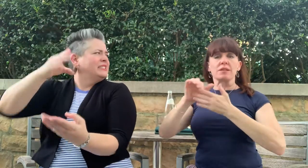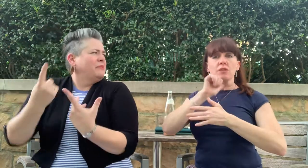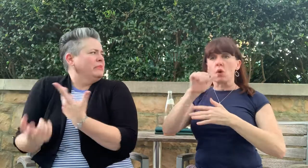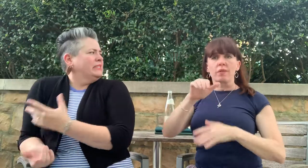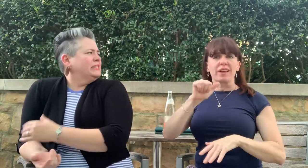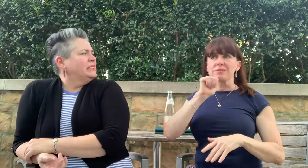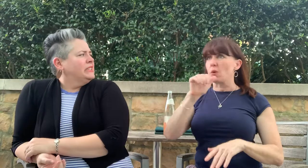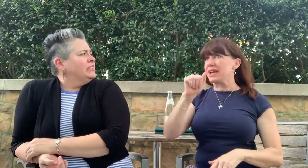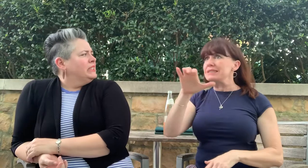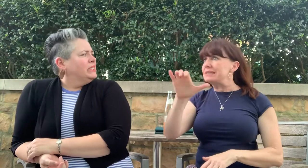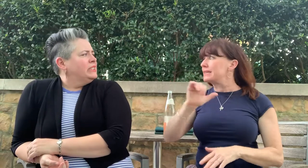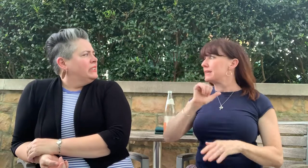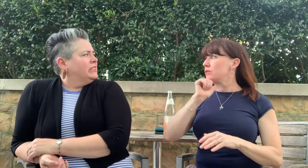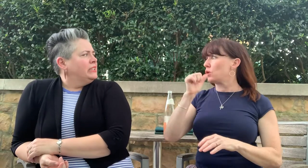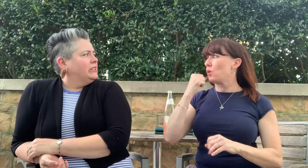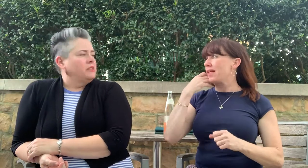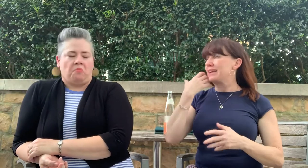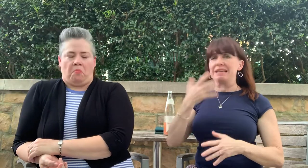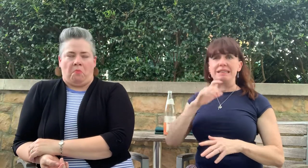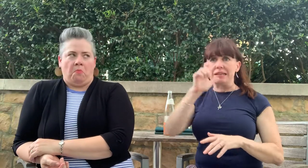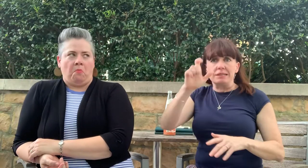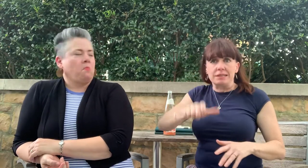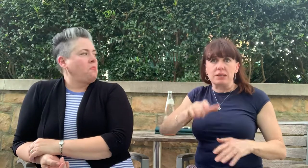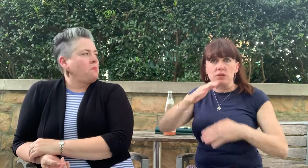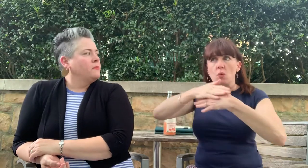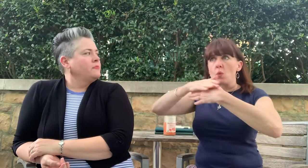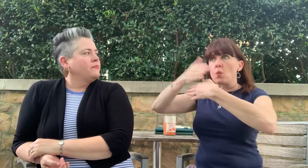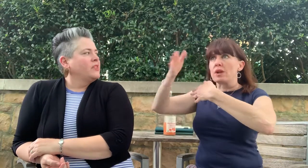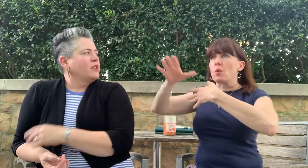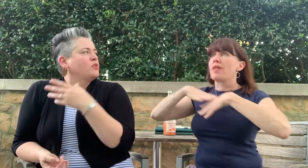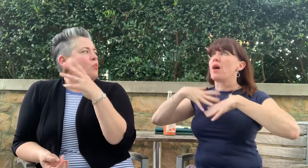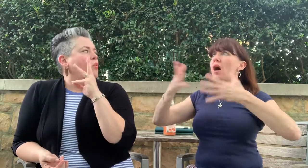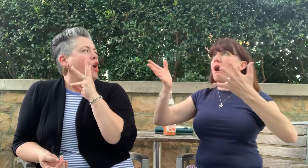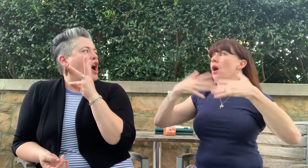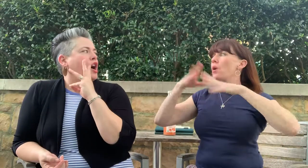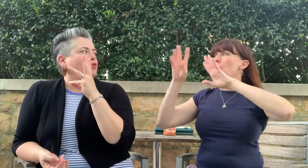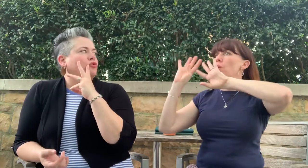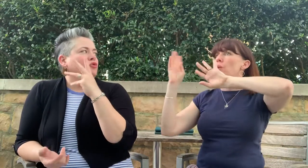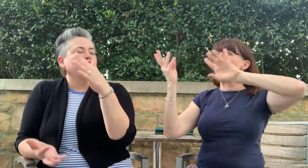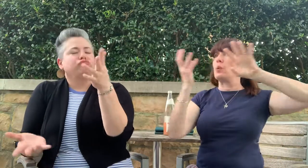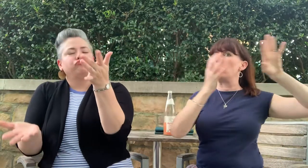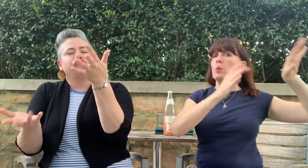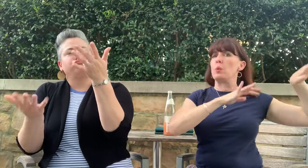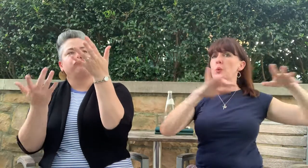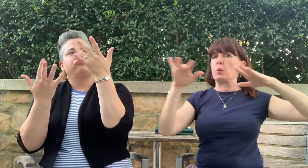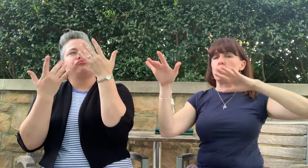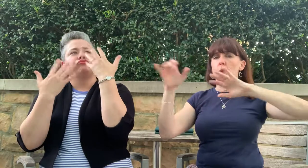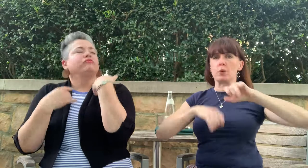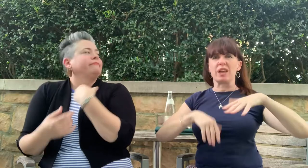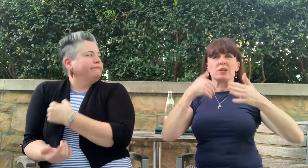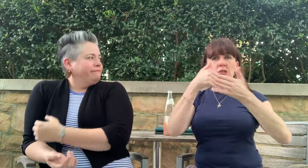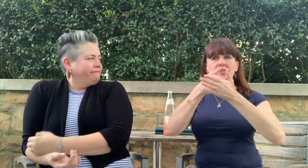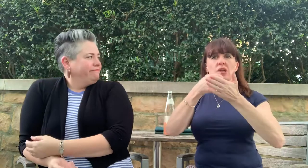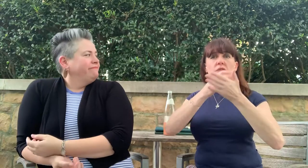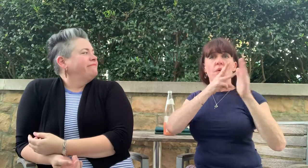I don't think there was A/C but it didn't get hot. We were on the ocean so we had the fresh salty breeze.